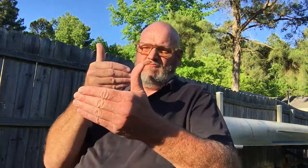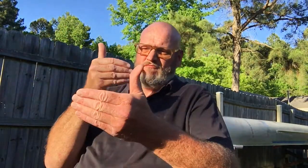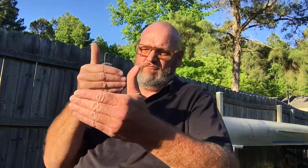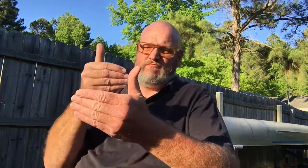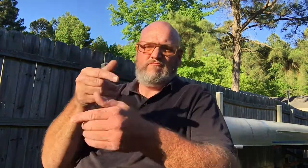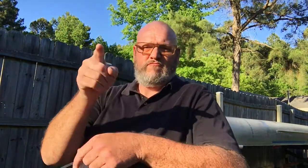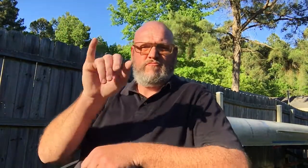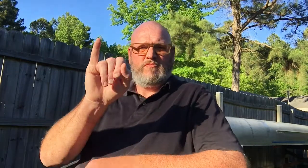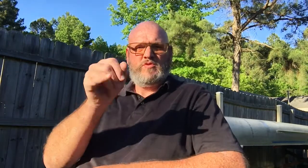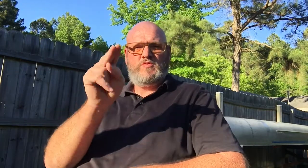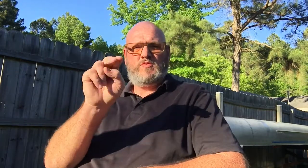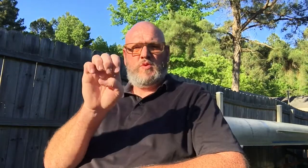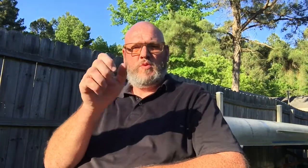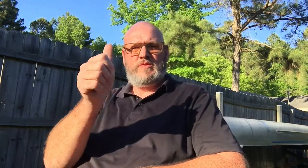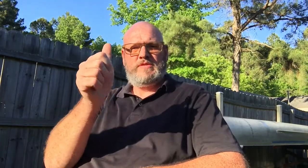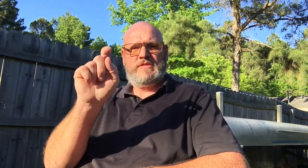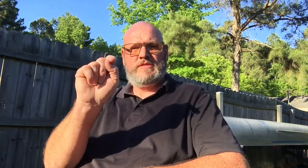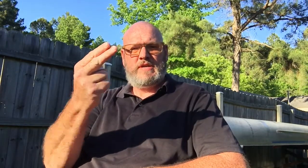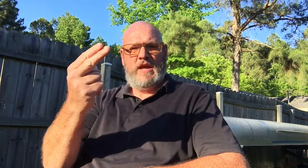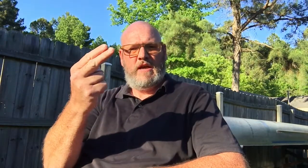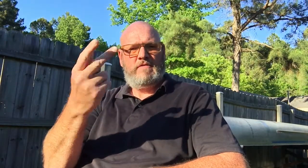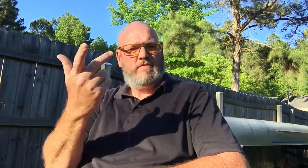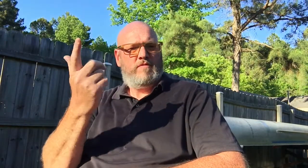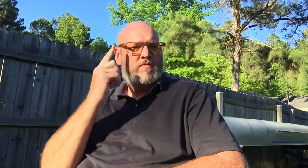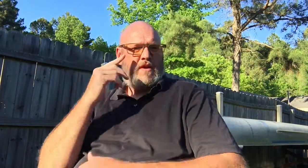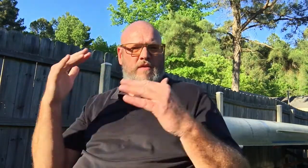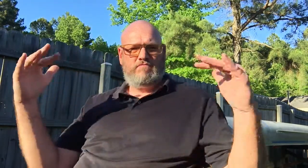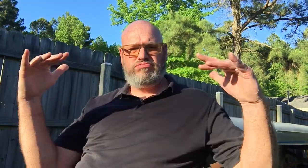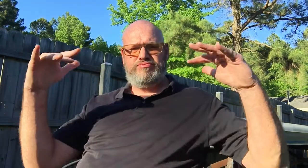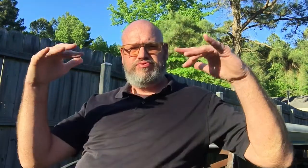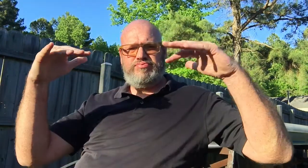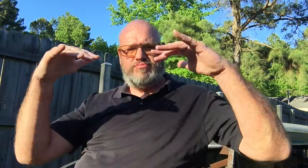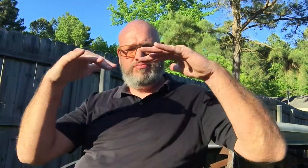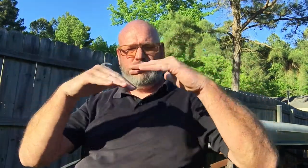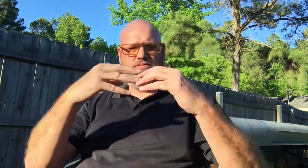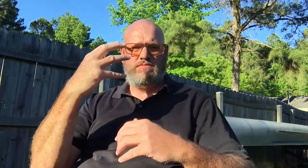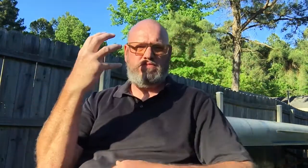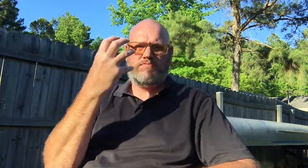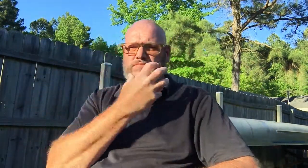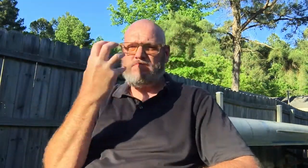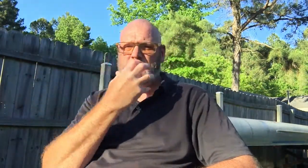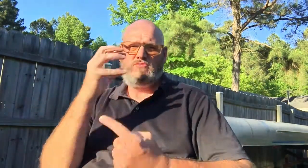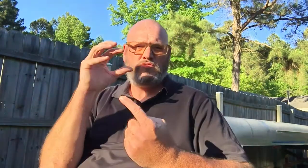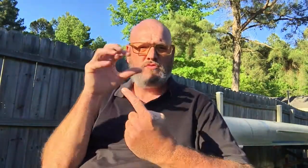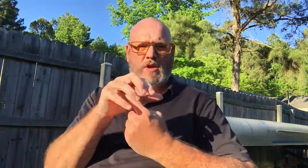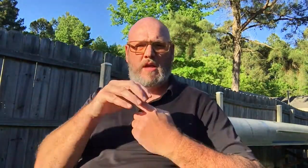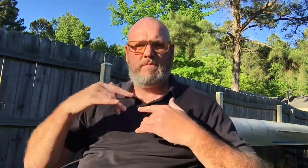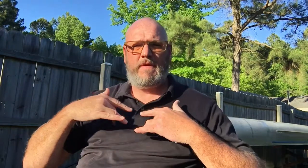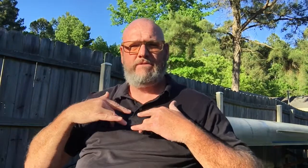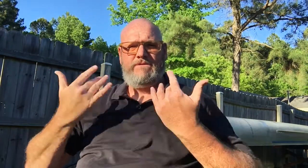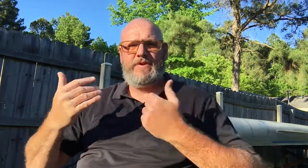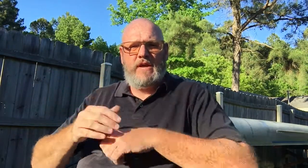Coming up very soon on June 10th, we will come together for an amazing event